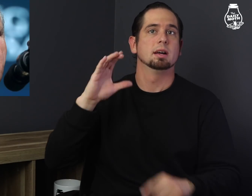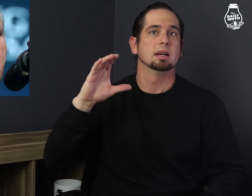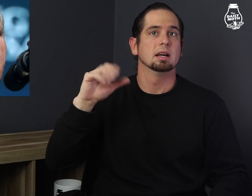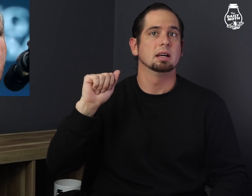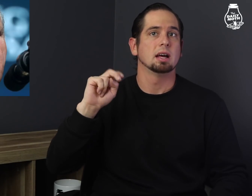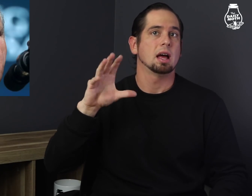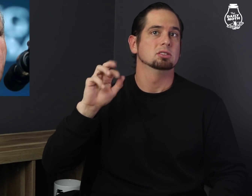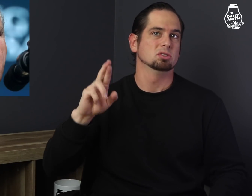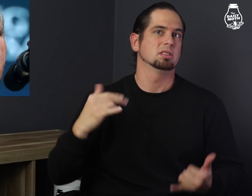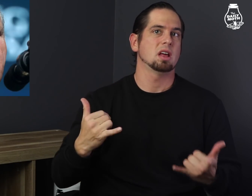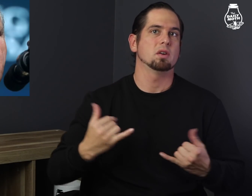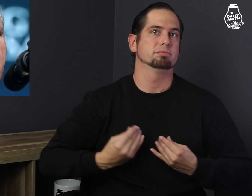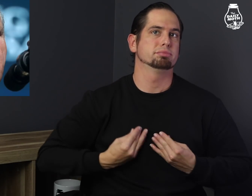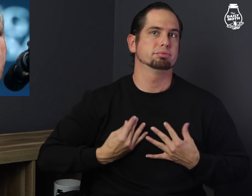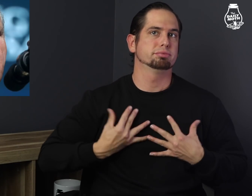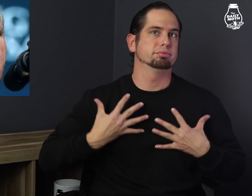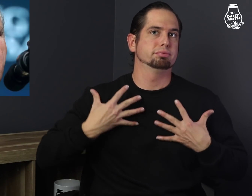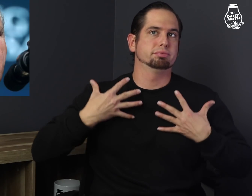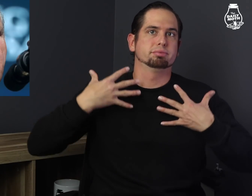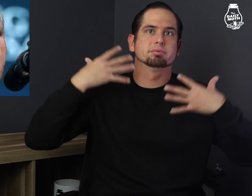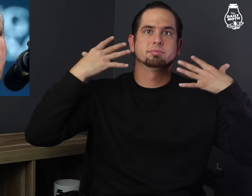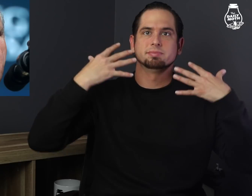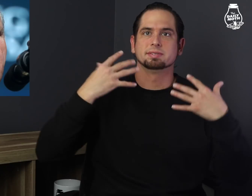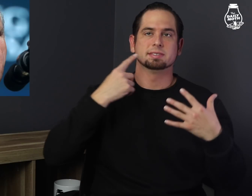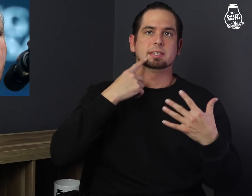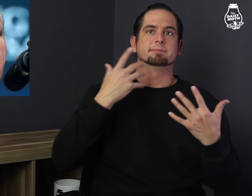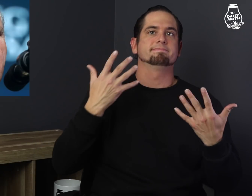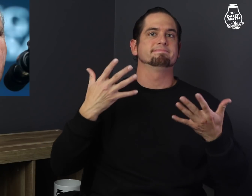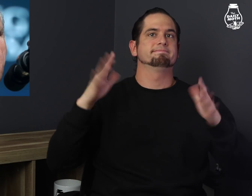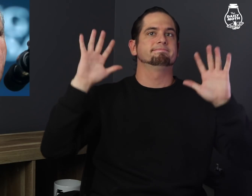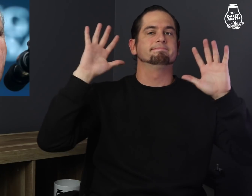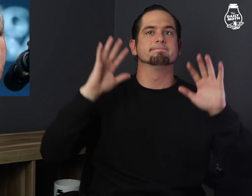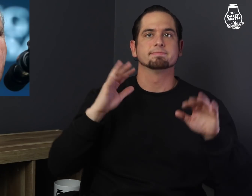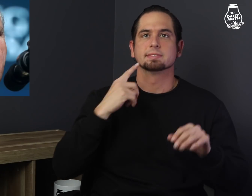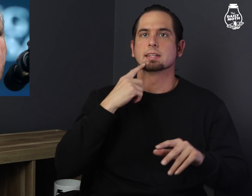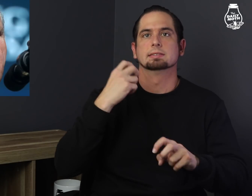because the cancer is progressing.